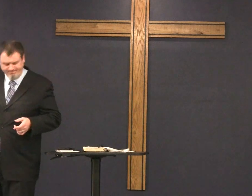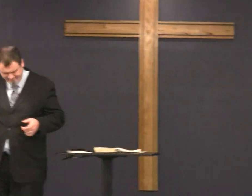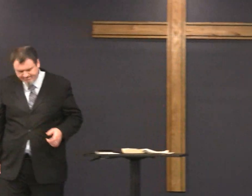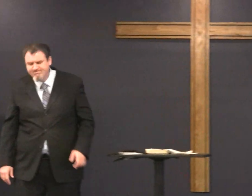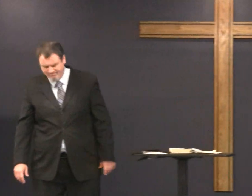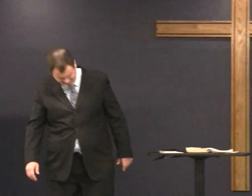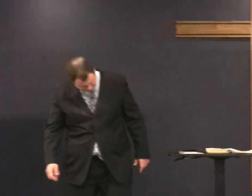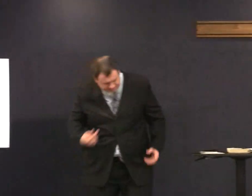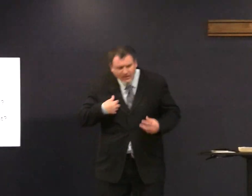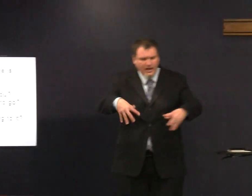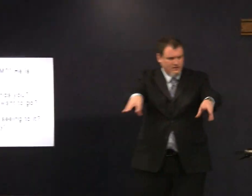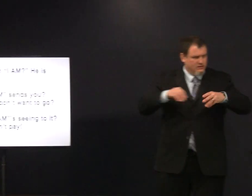have you accepted that